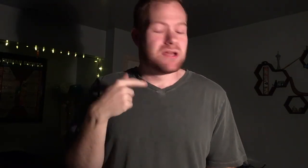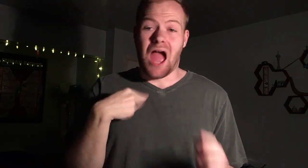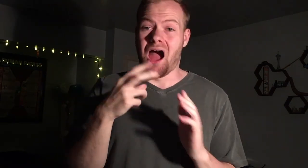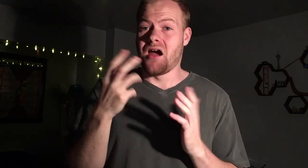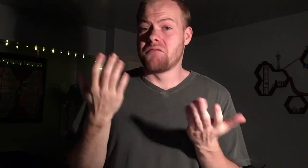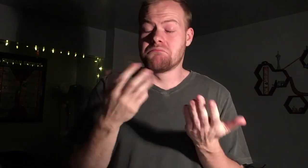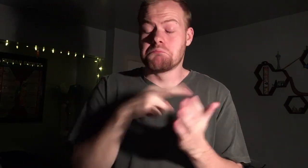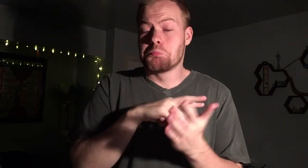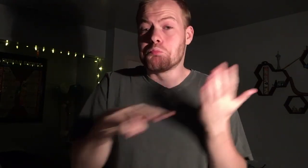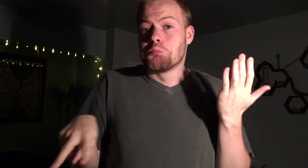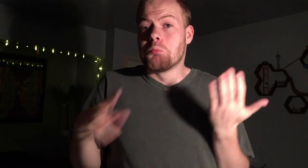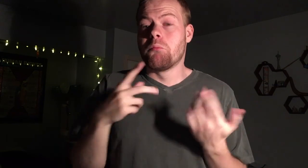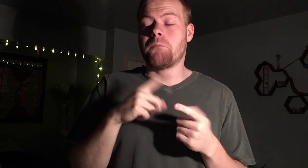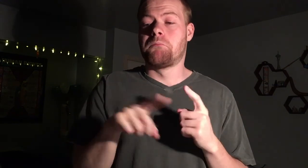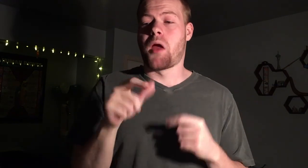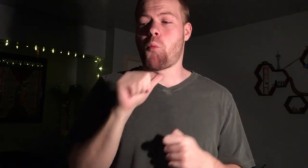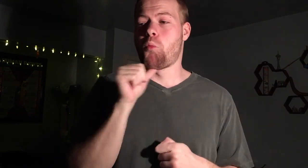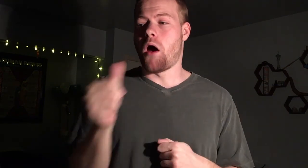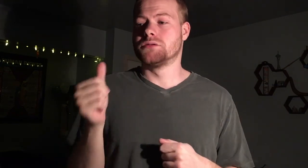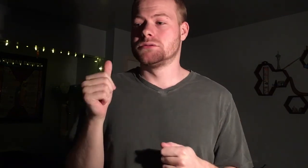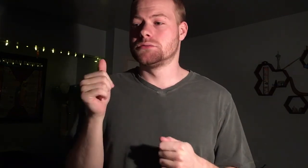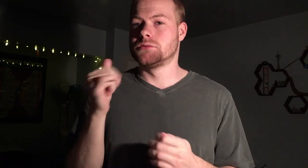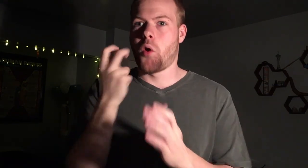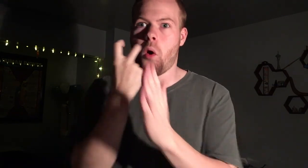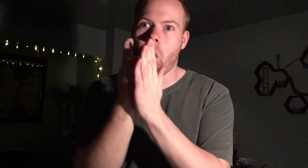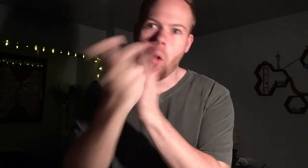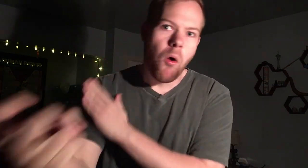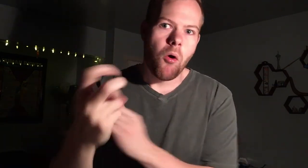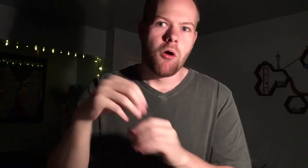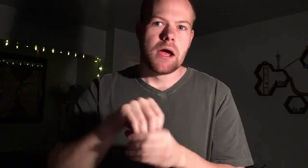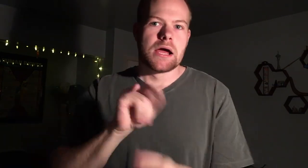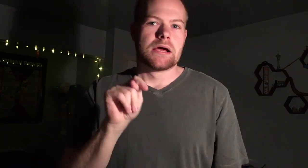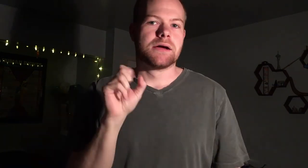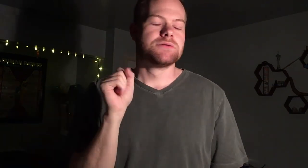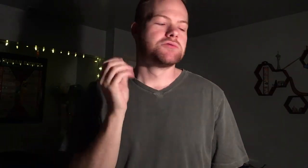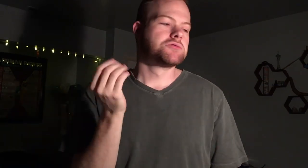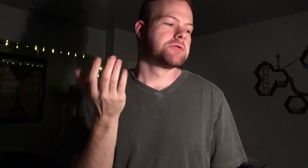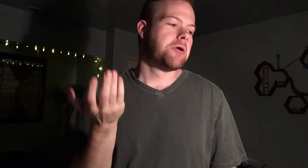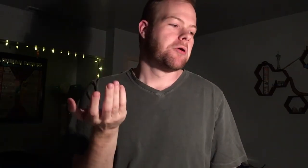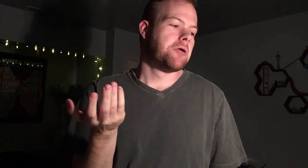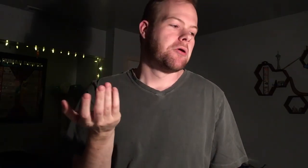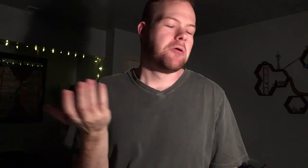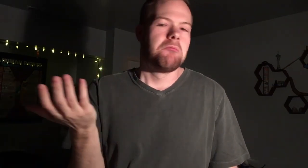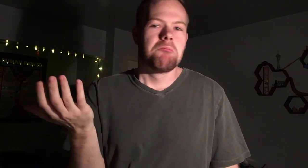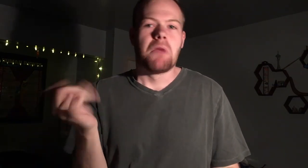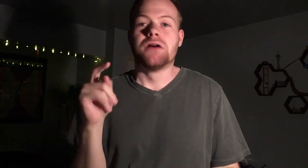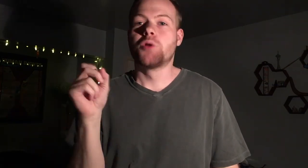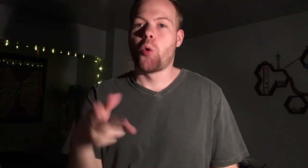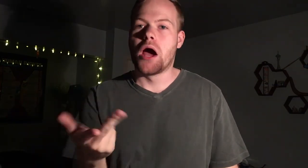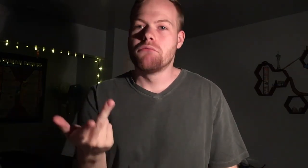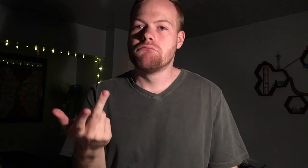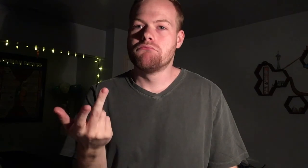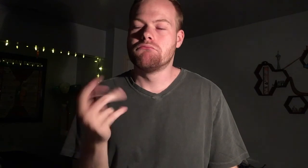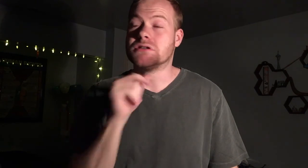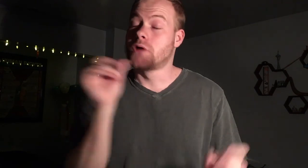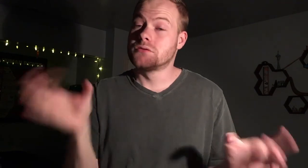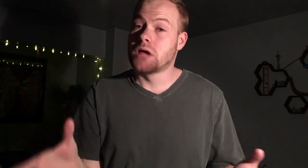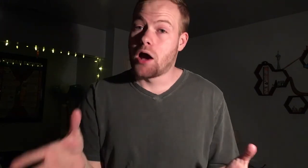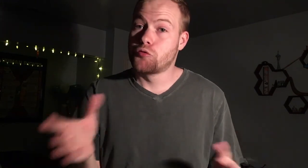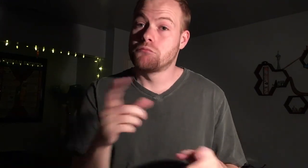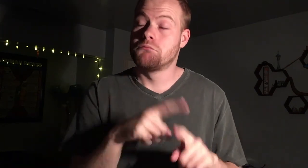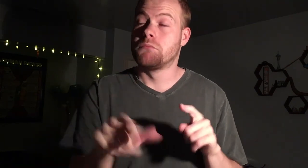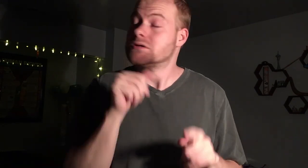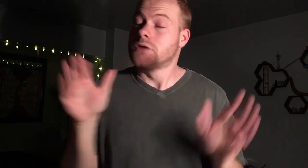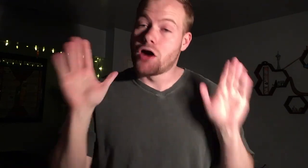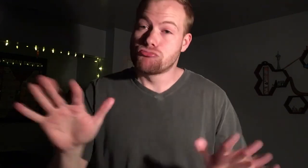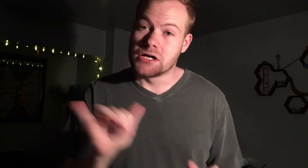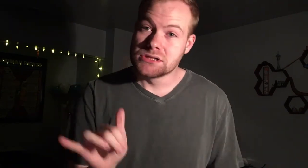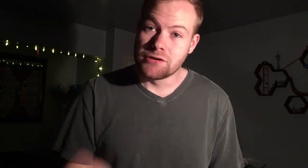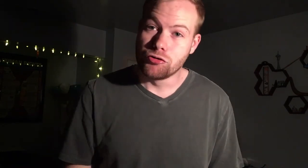I read it, but I wasn't really sucked into it, so... It's okay. It's not terrible, but it's not great either.